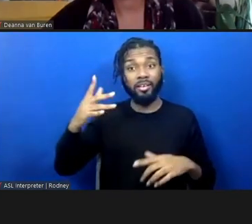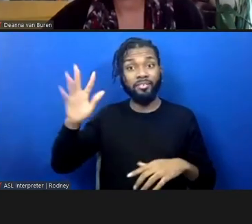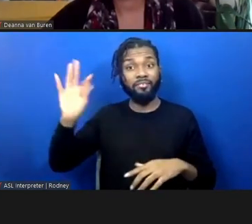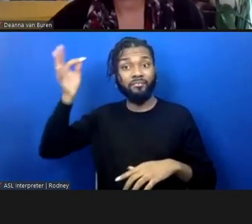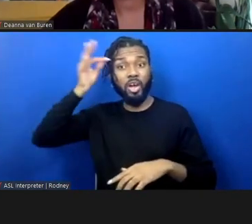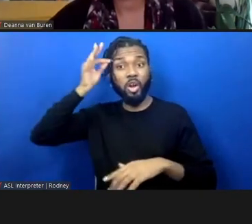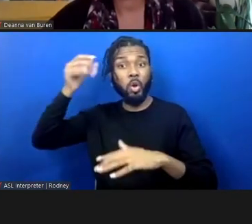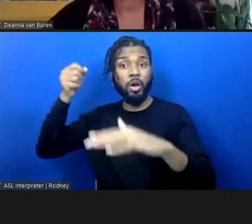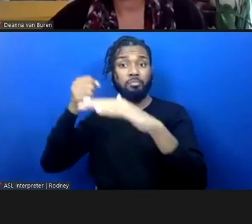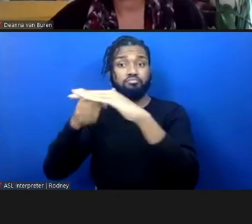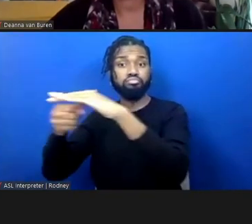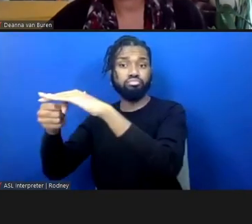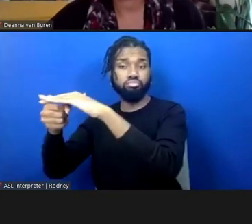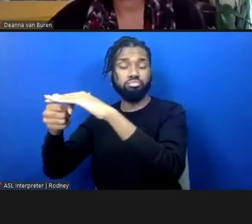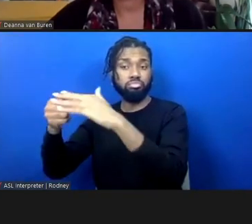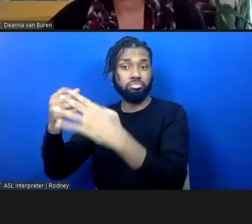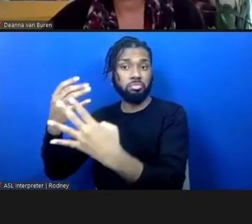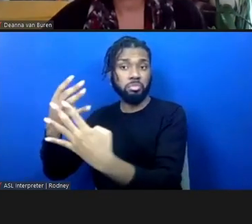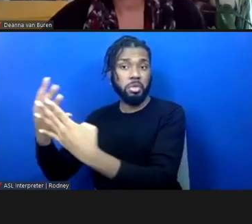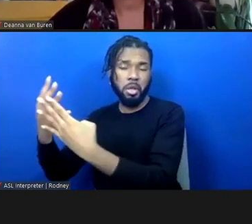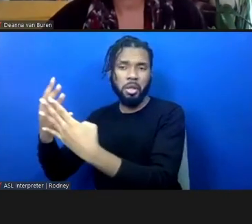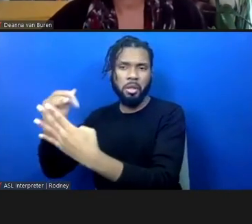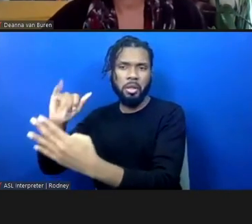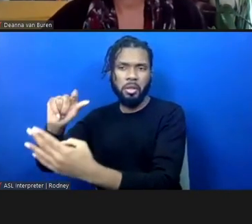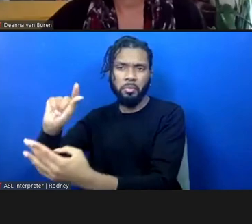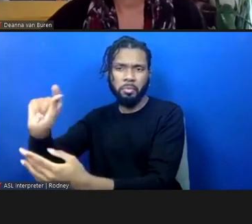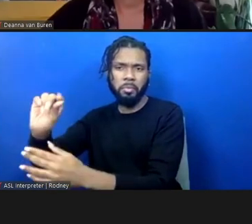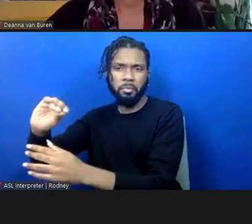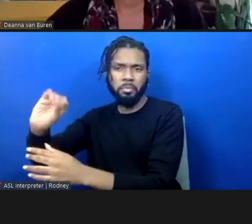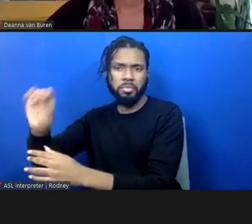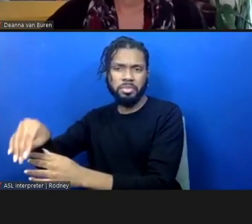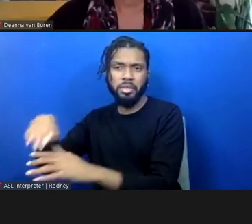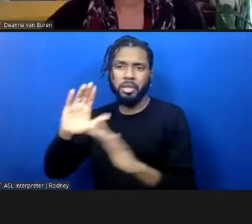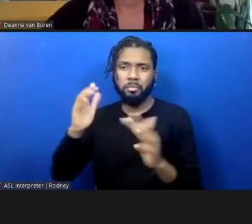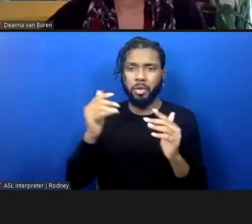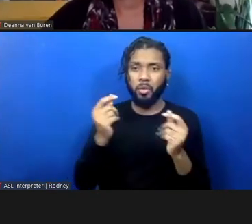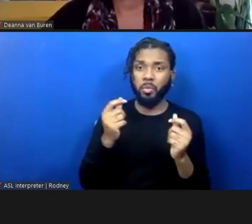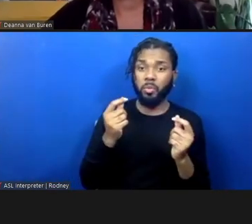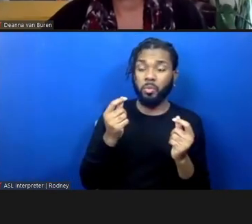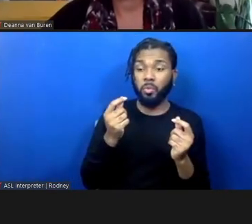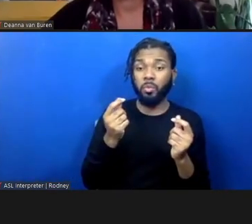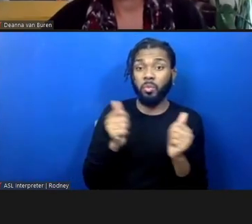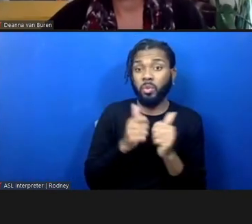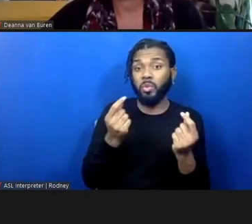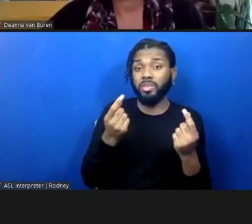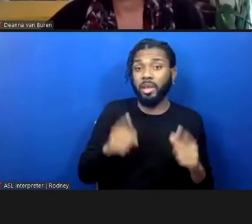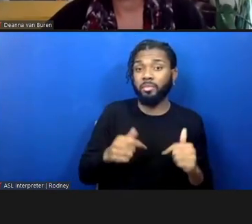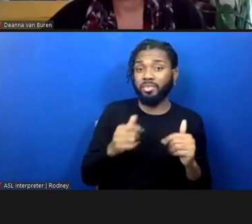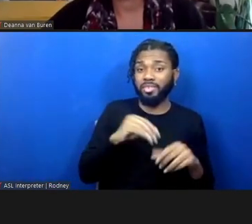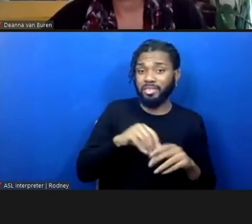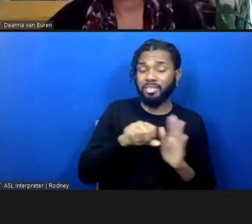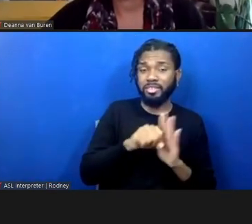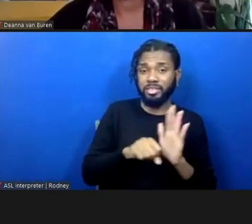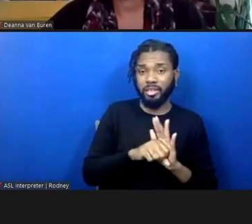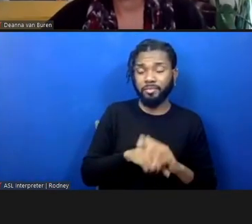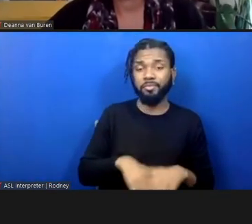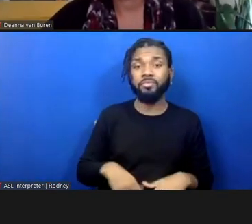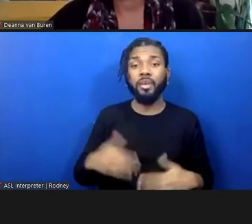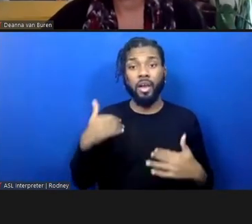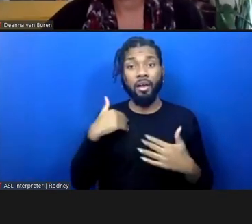percentage of what is happening nationally in the United States. And there are things, both symbolic and concrete, that can happen.